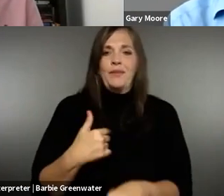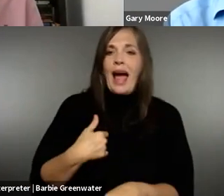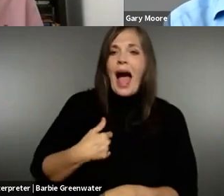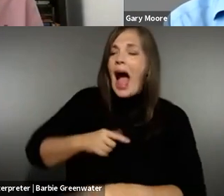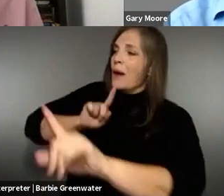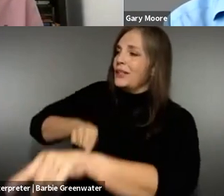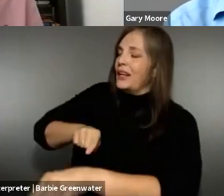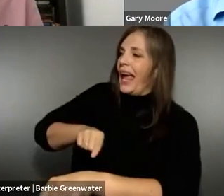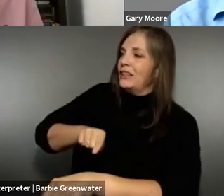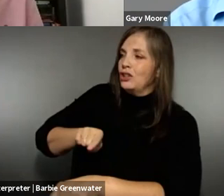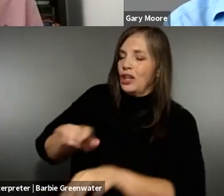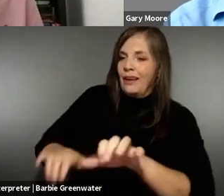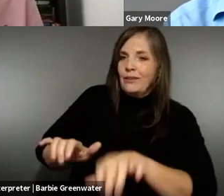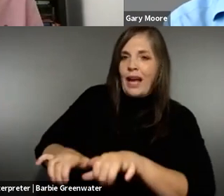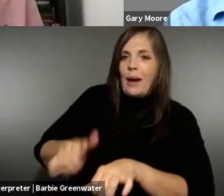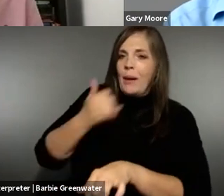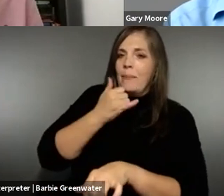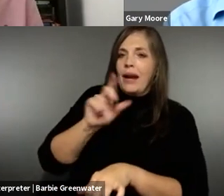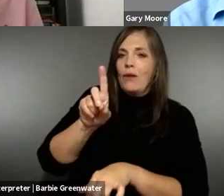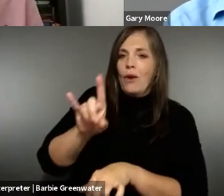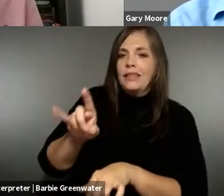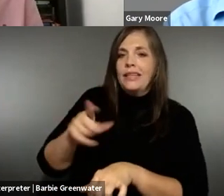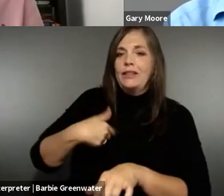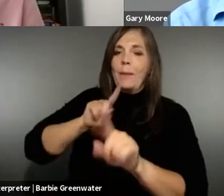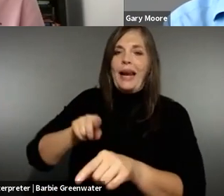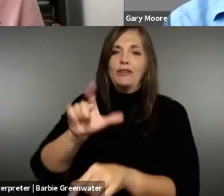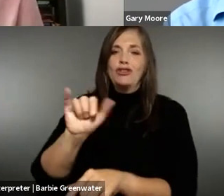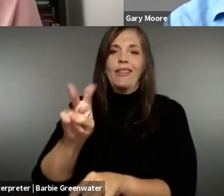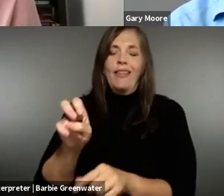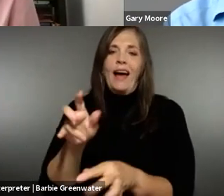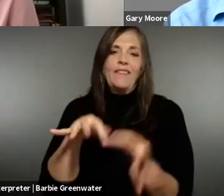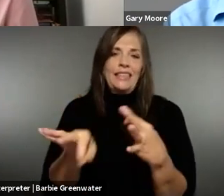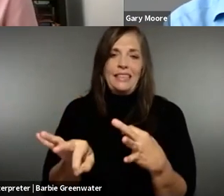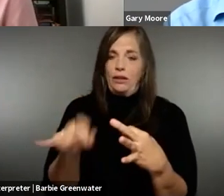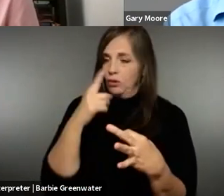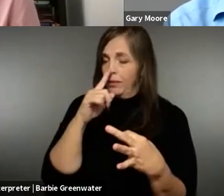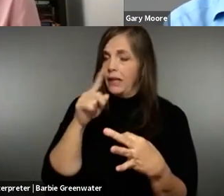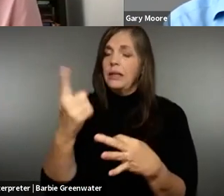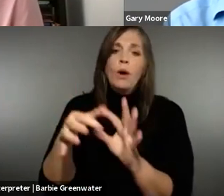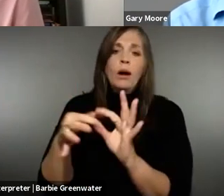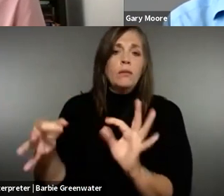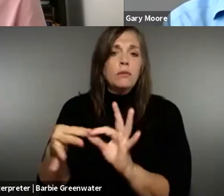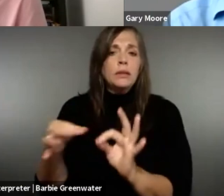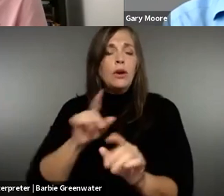successful? >> JUNE LOWERY: Can I answer one question that I was going to type the answer to but I realized I pressed the